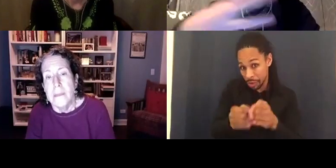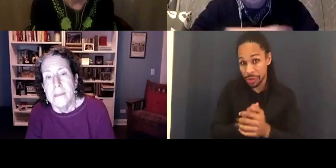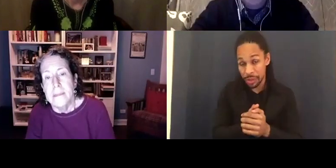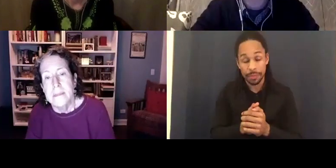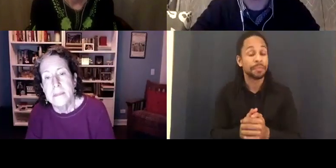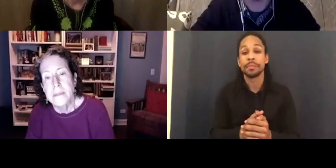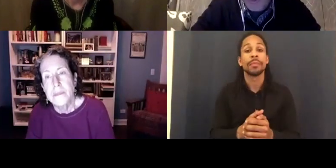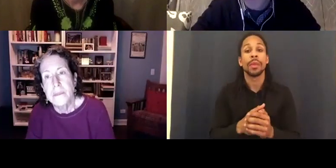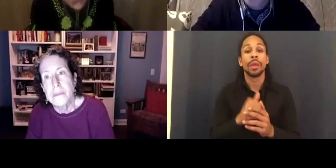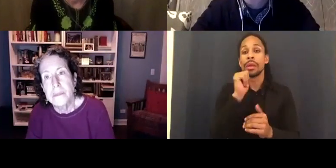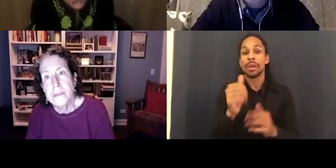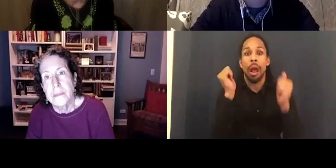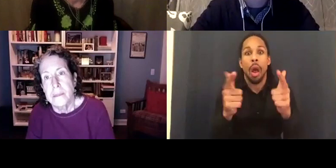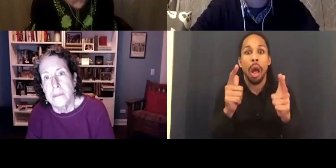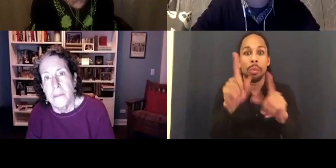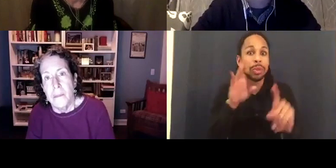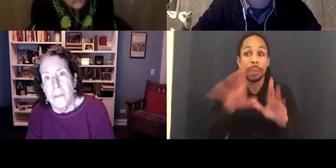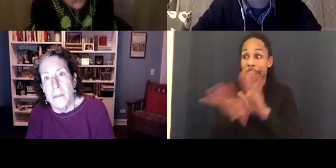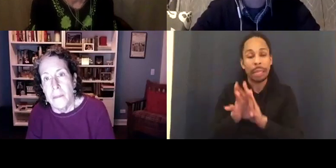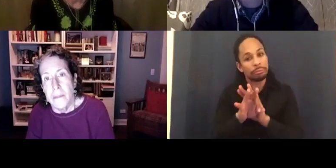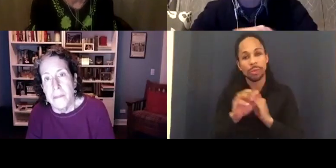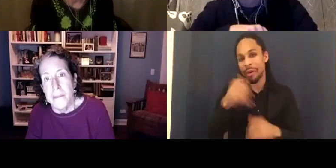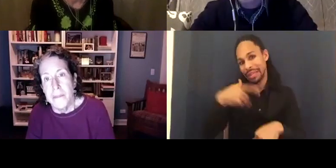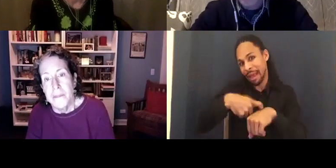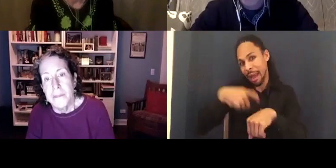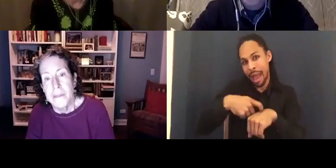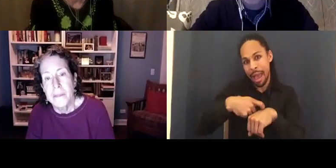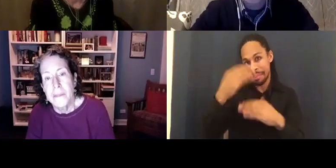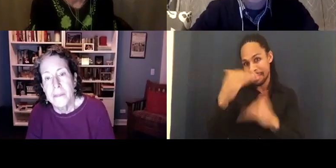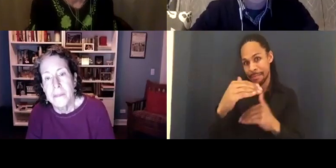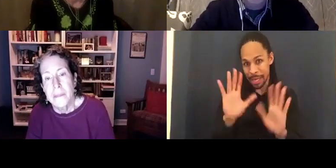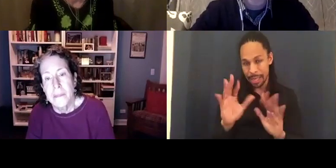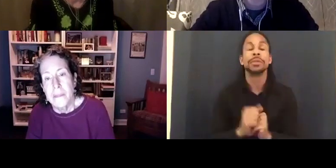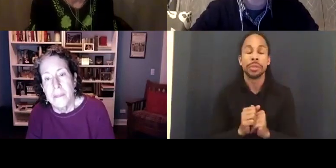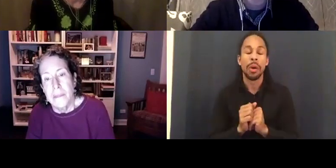who will repeat the questions. If anybody cannot use the Q & A button